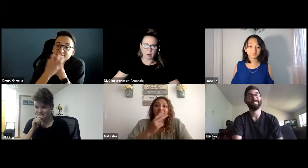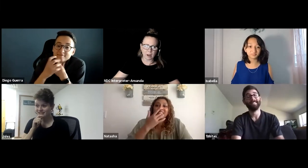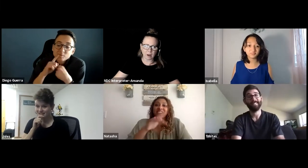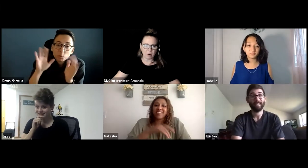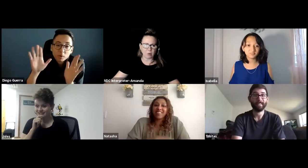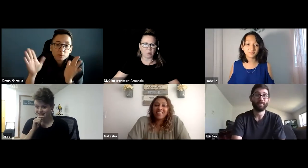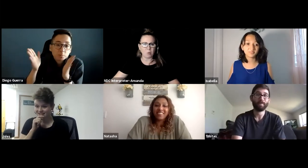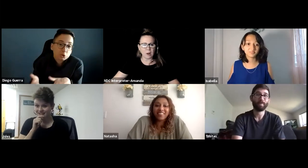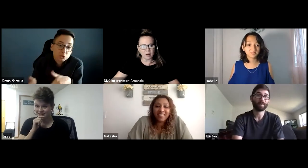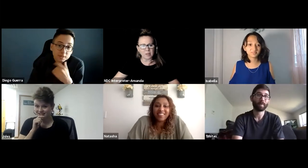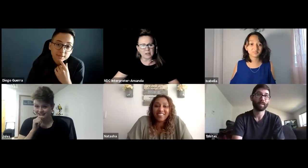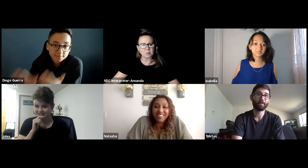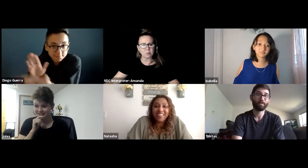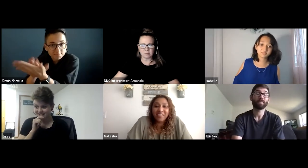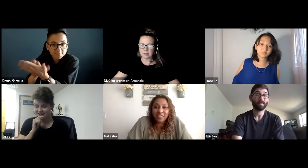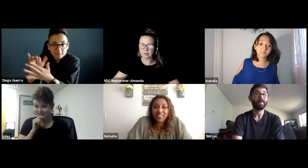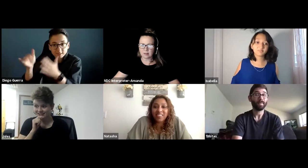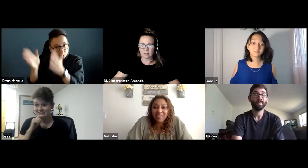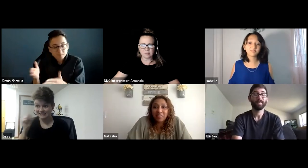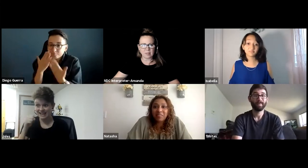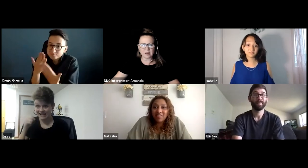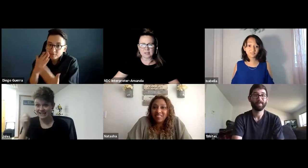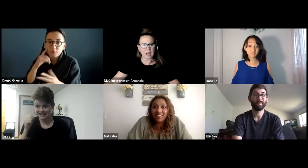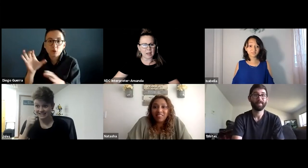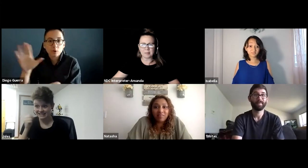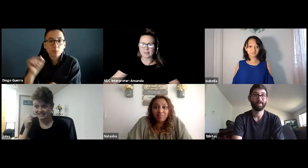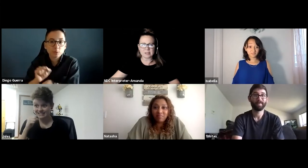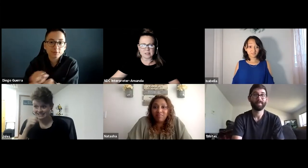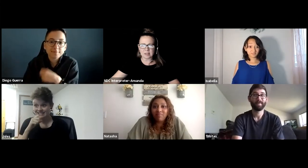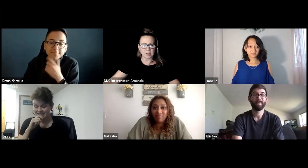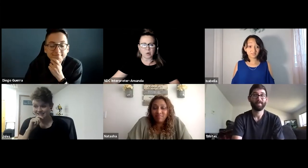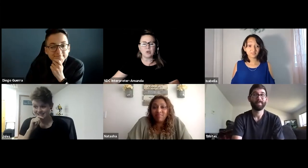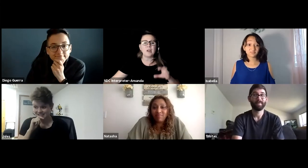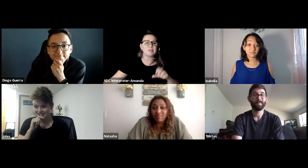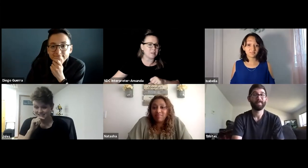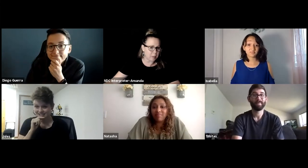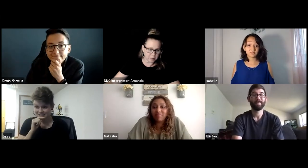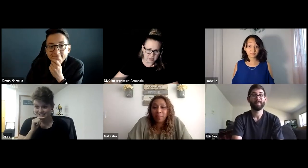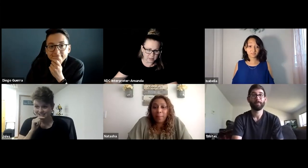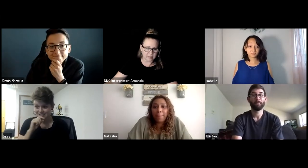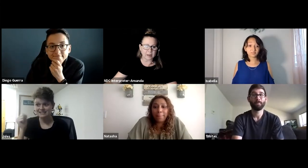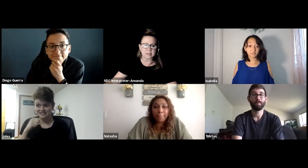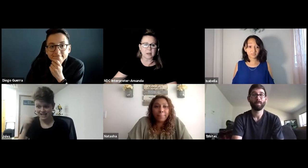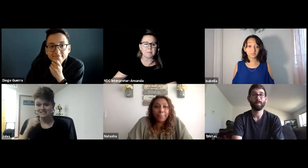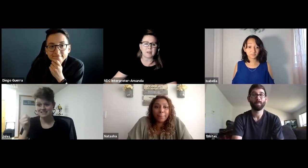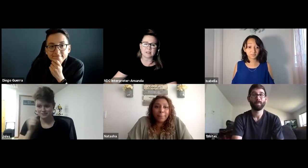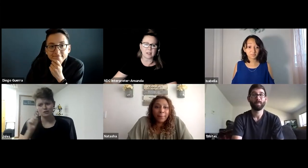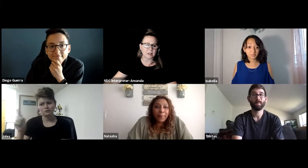Wow. Oh you were lucky. That is -- this is Diego. Kudos to that person. That is amazing.